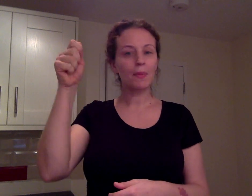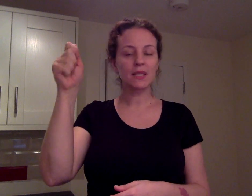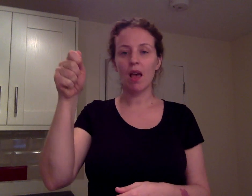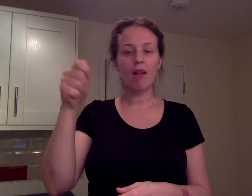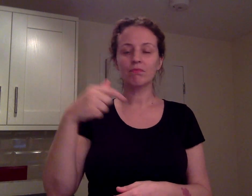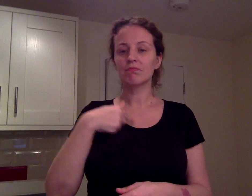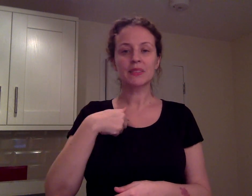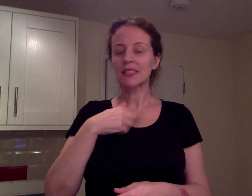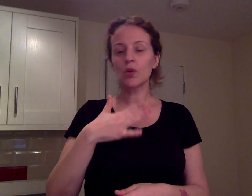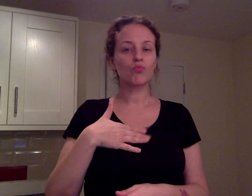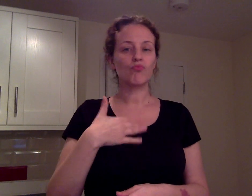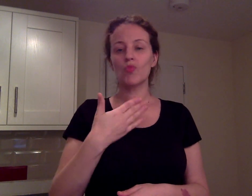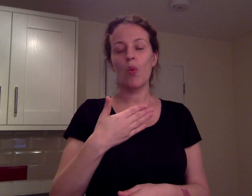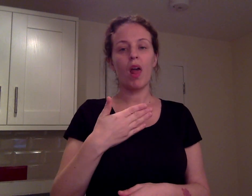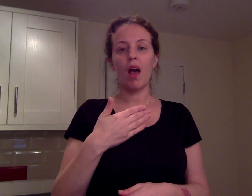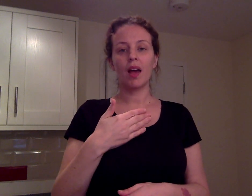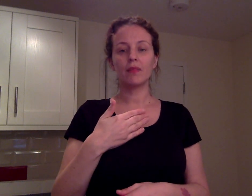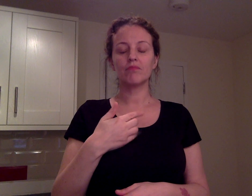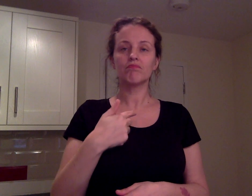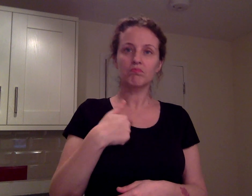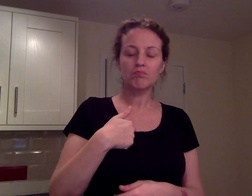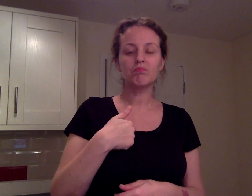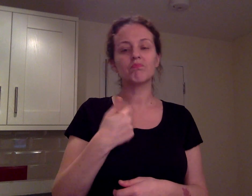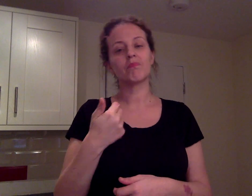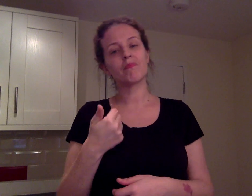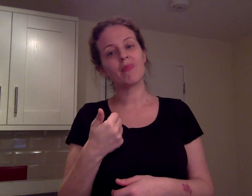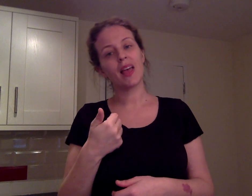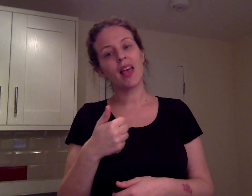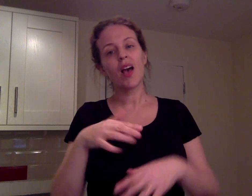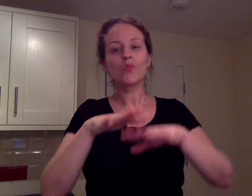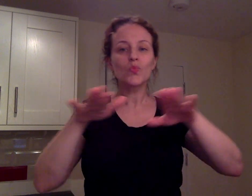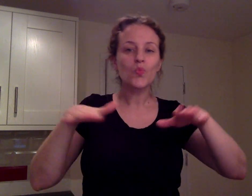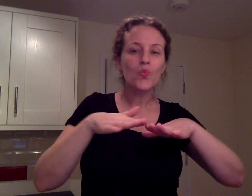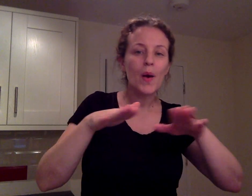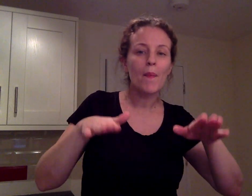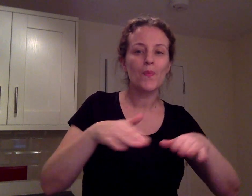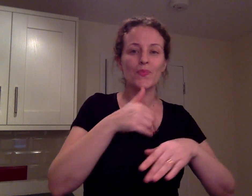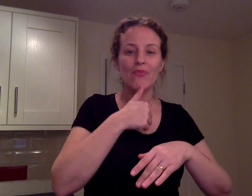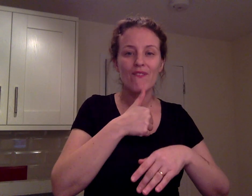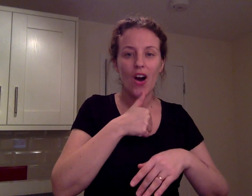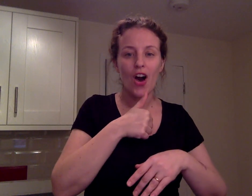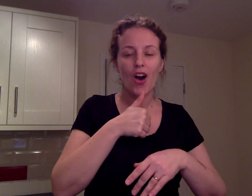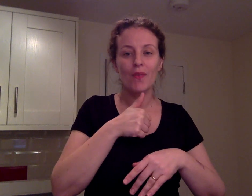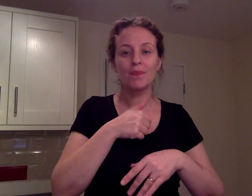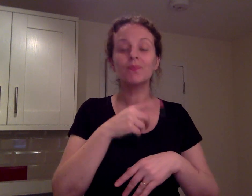No badminton me don't like, me swimming prefer.